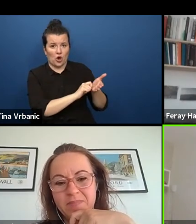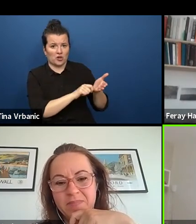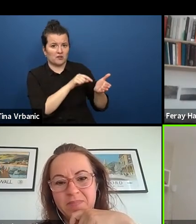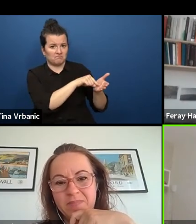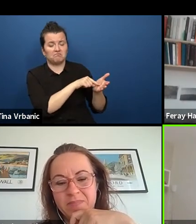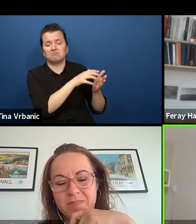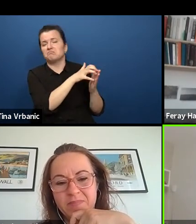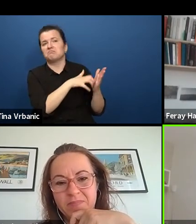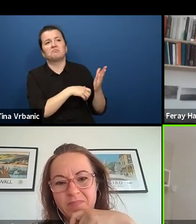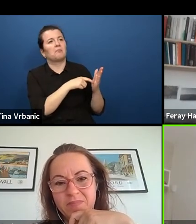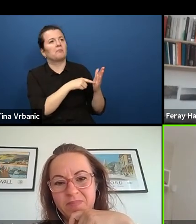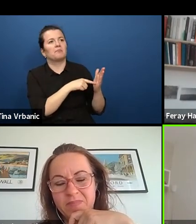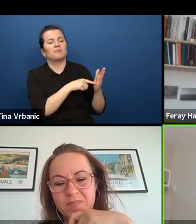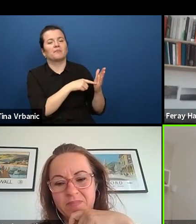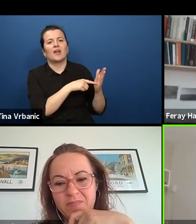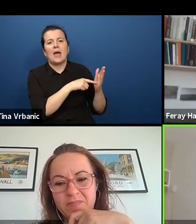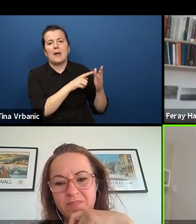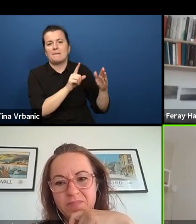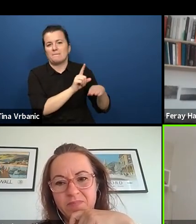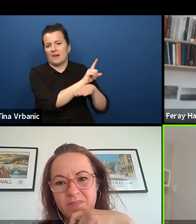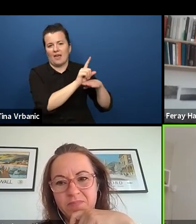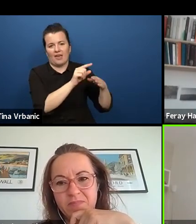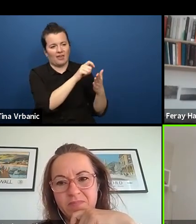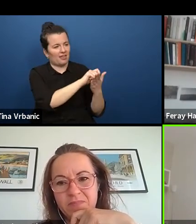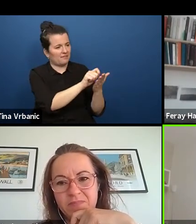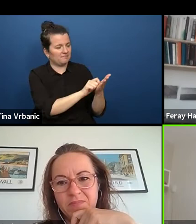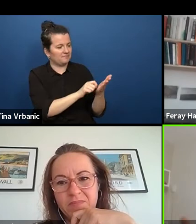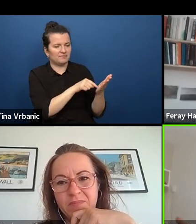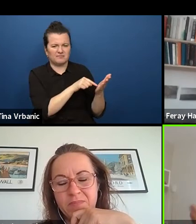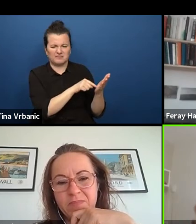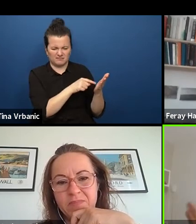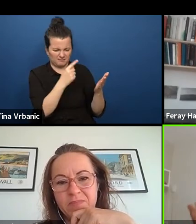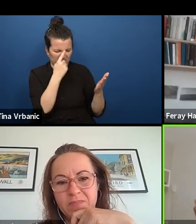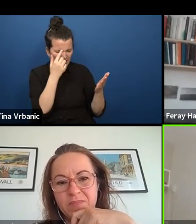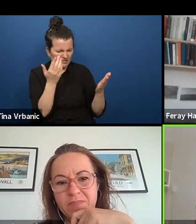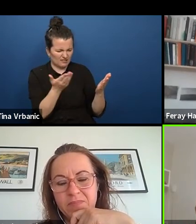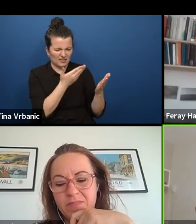for, I don't know, second grade